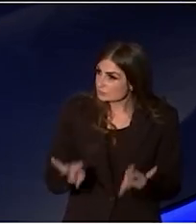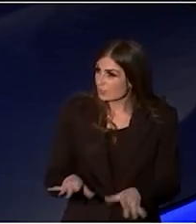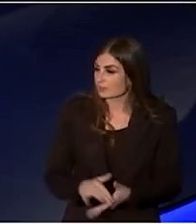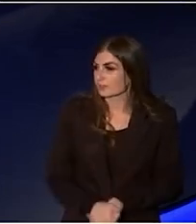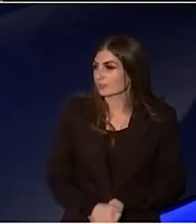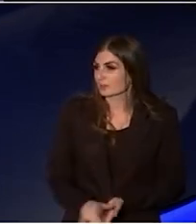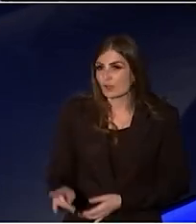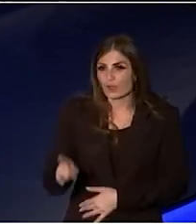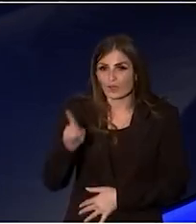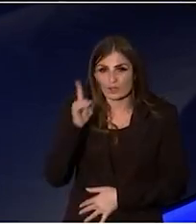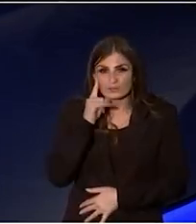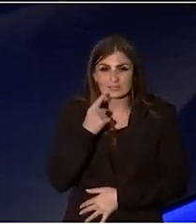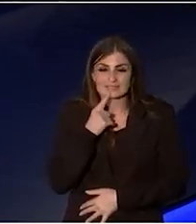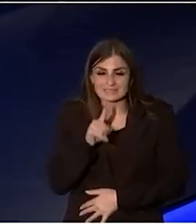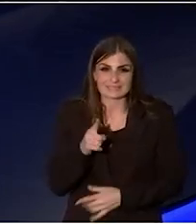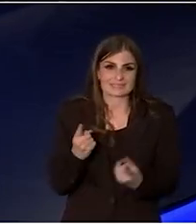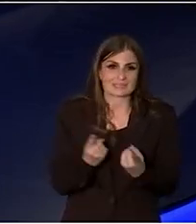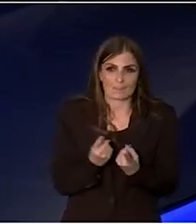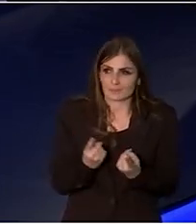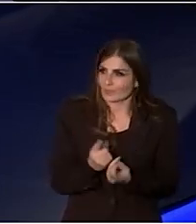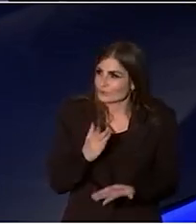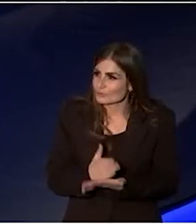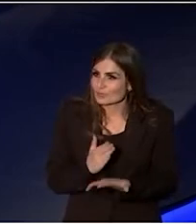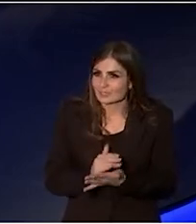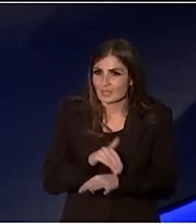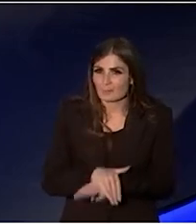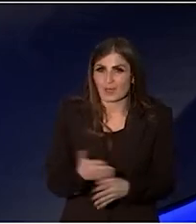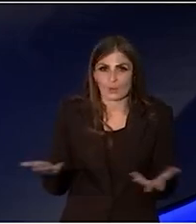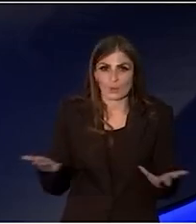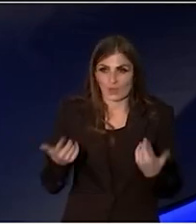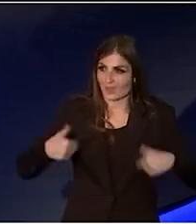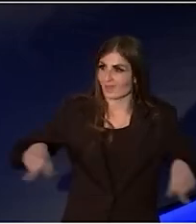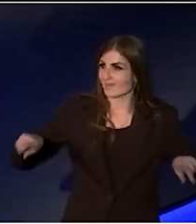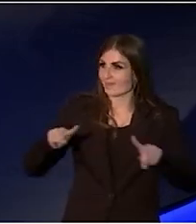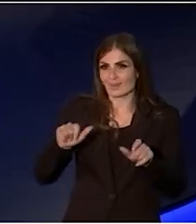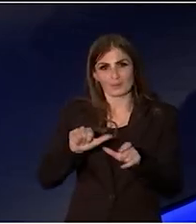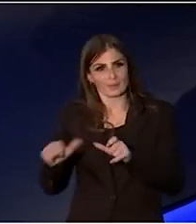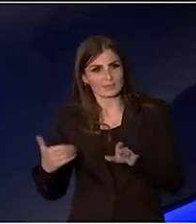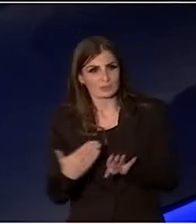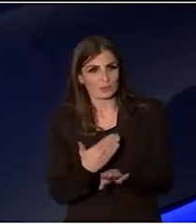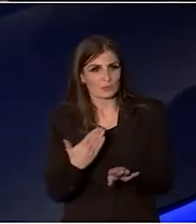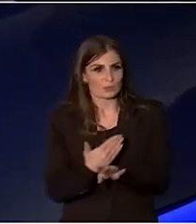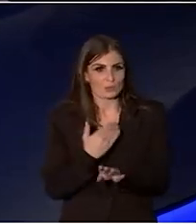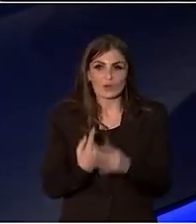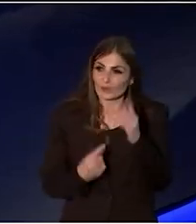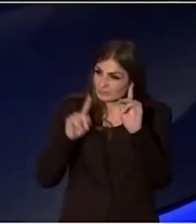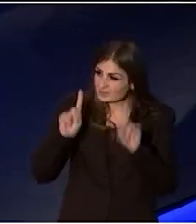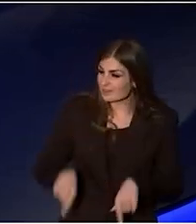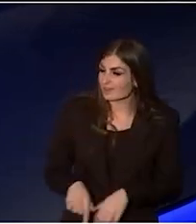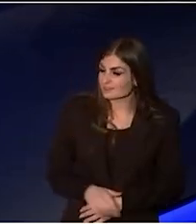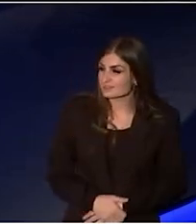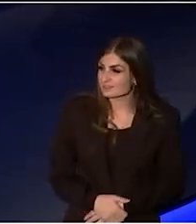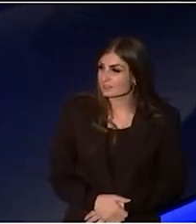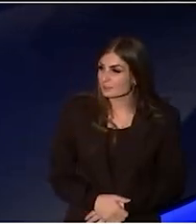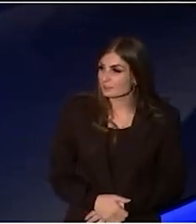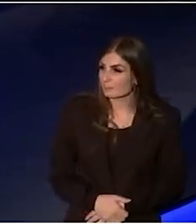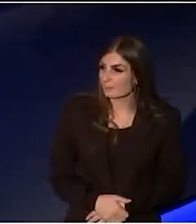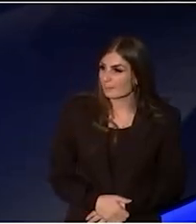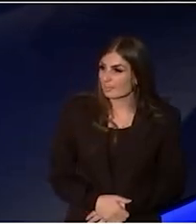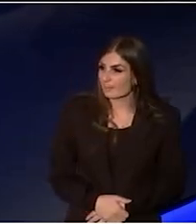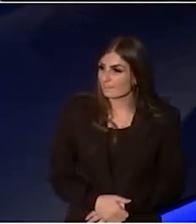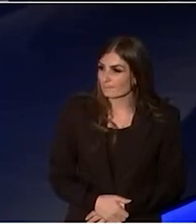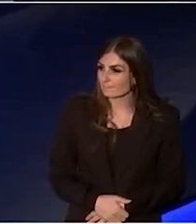I think, says something about where the best work often begins.